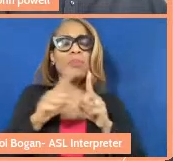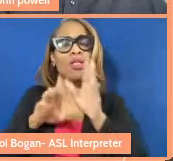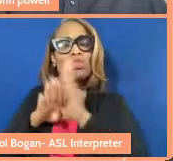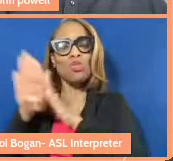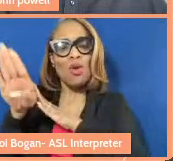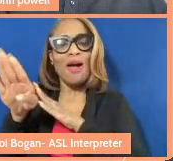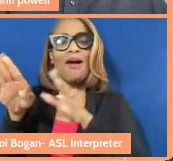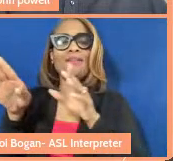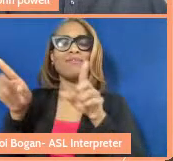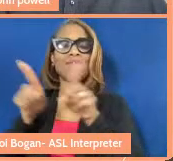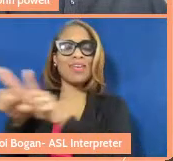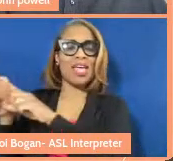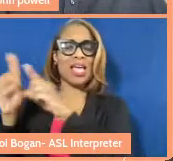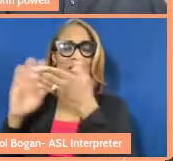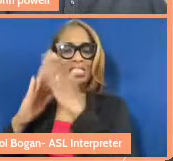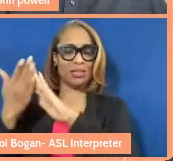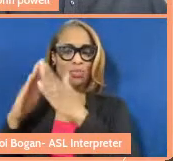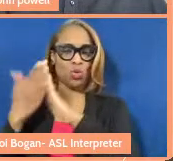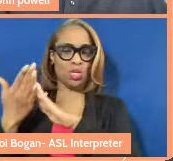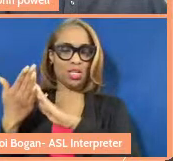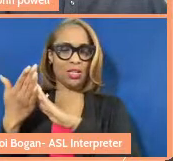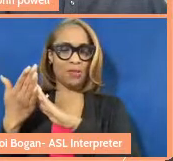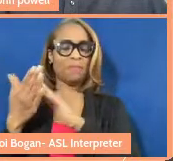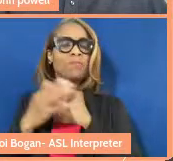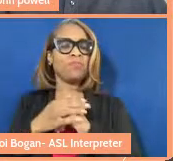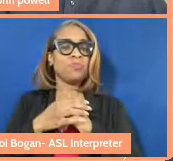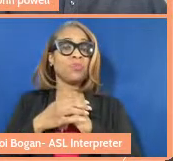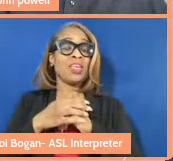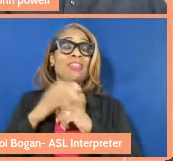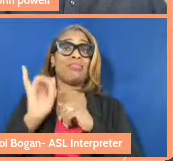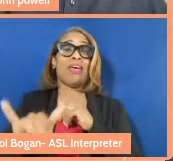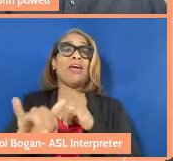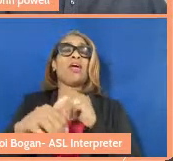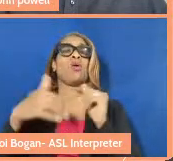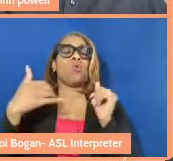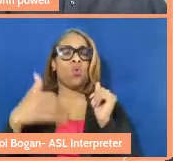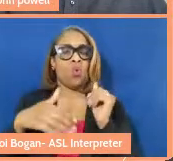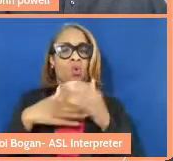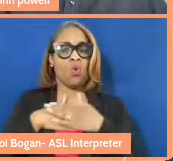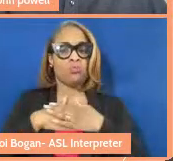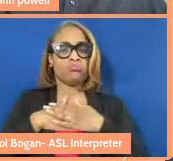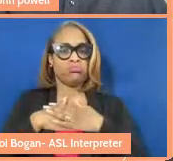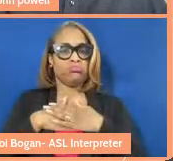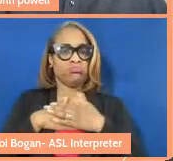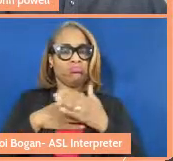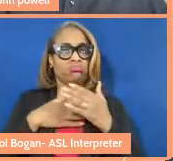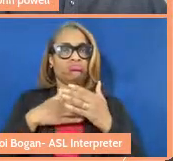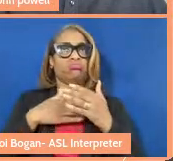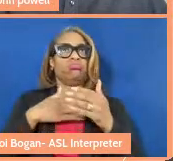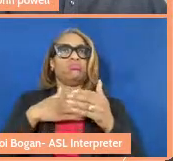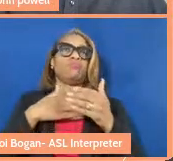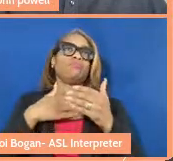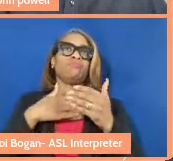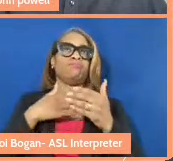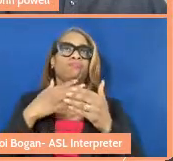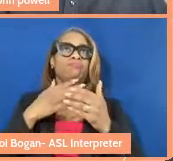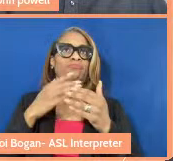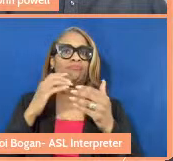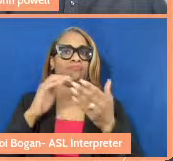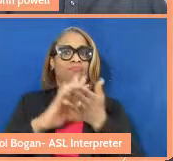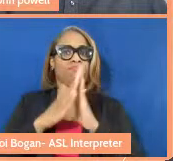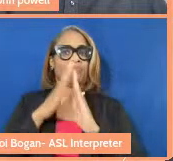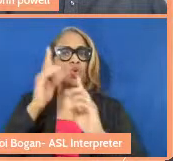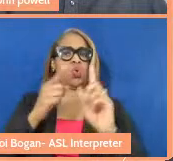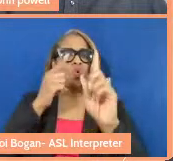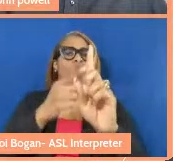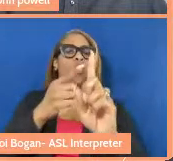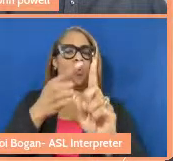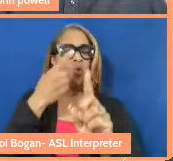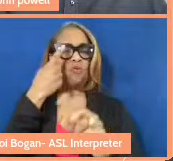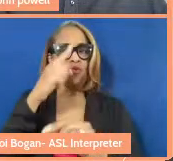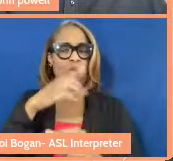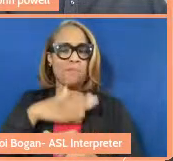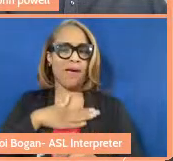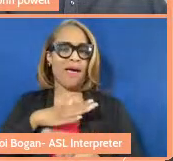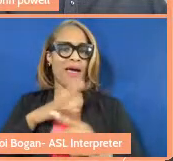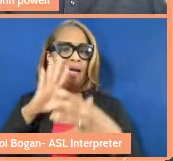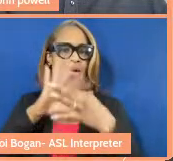And so I think that has really set kind of the goal for my reporting, both with the book and then